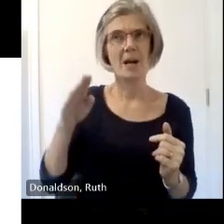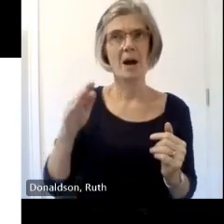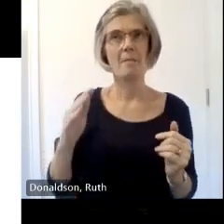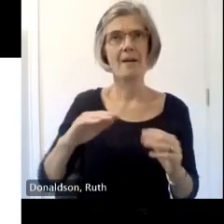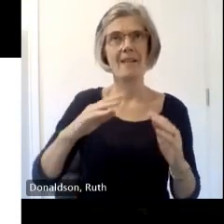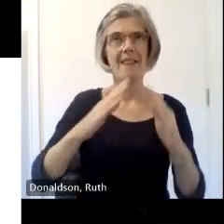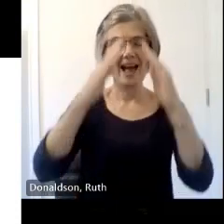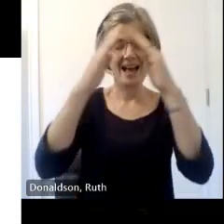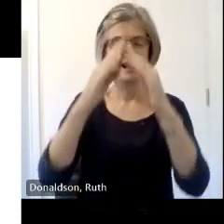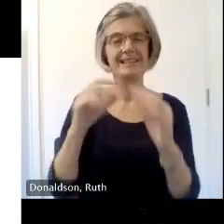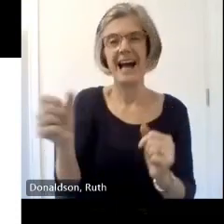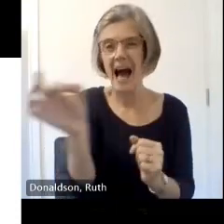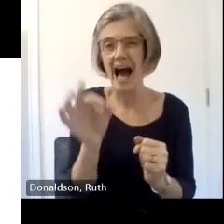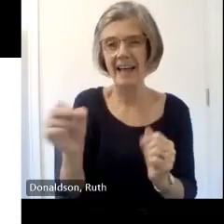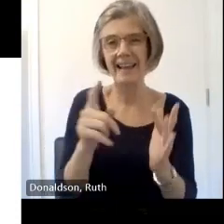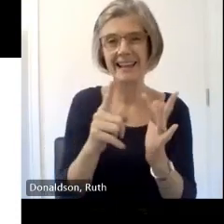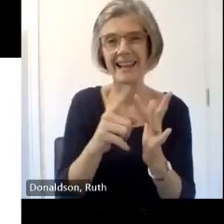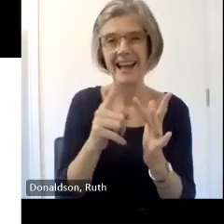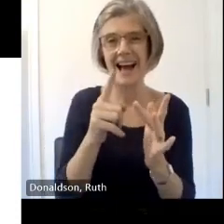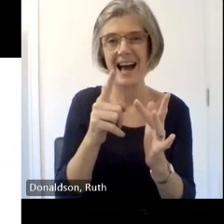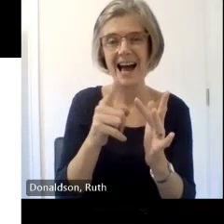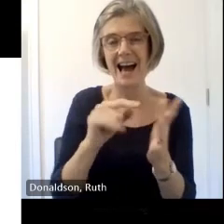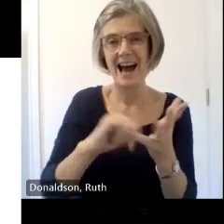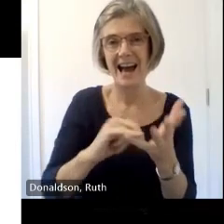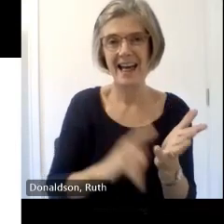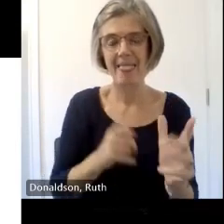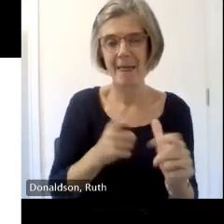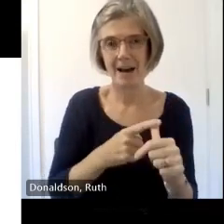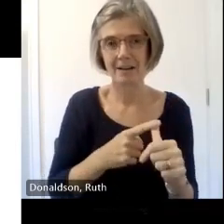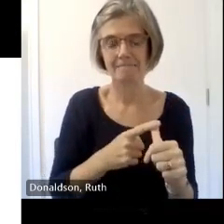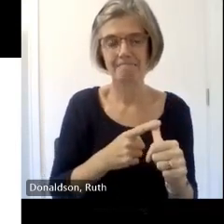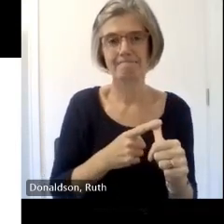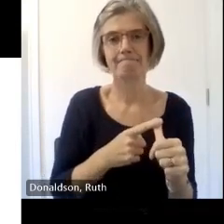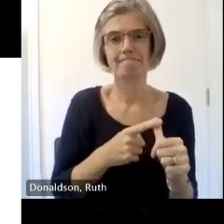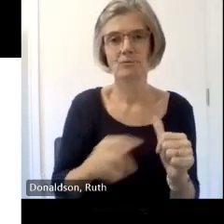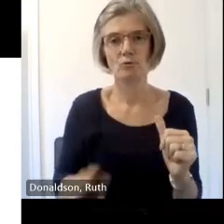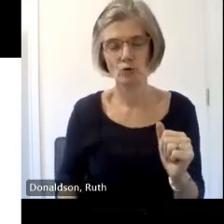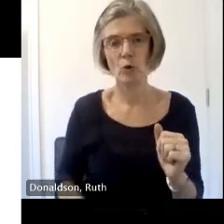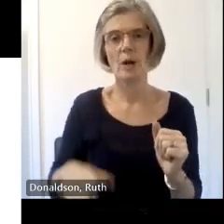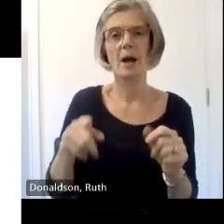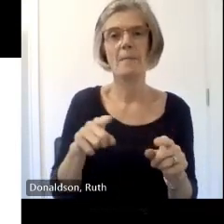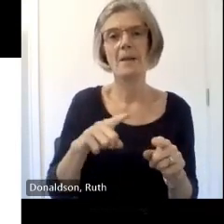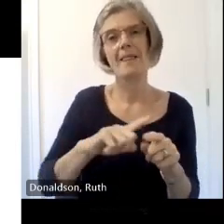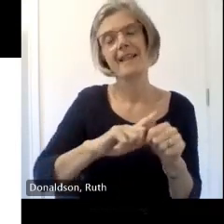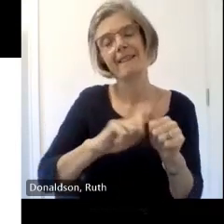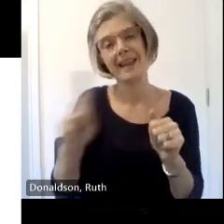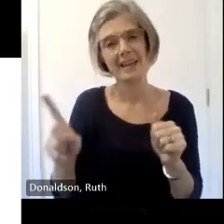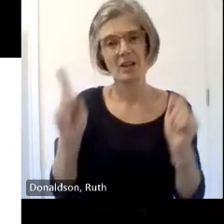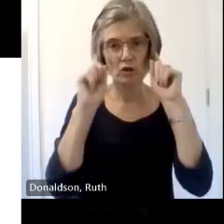further strengthened during his university studies in the in Glasgow and edra this love of Scotland's